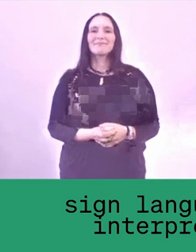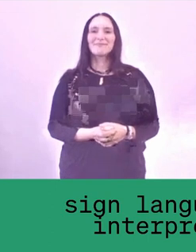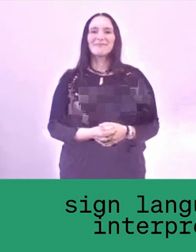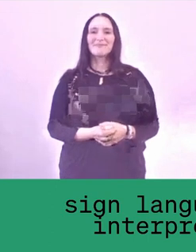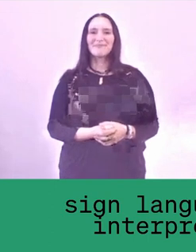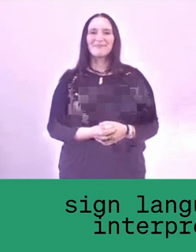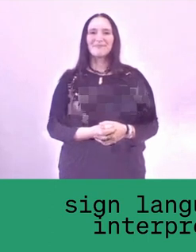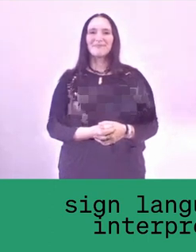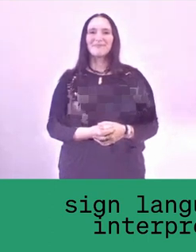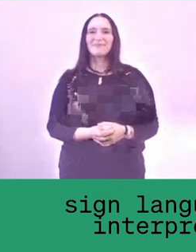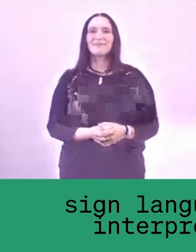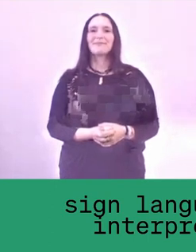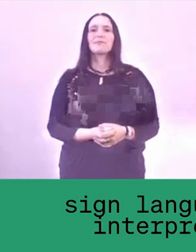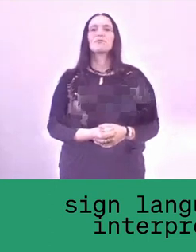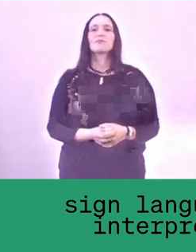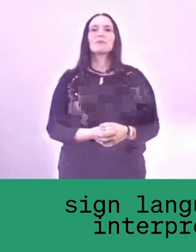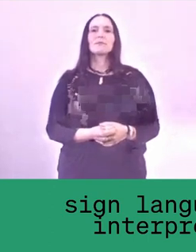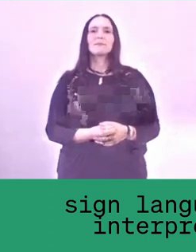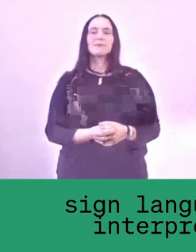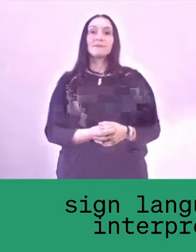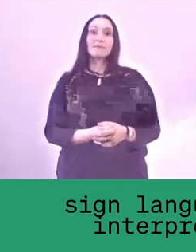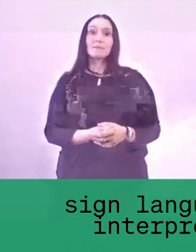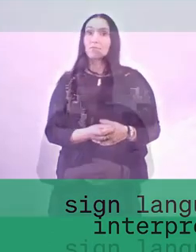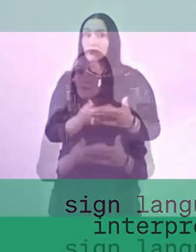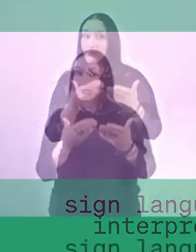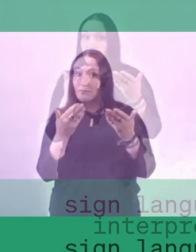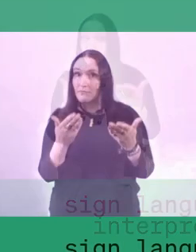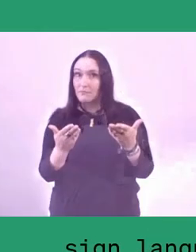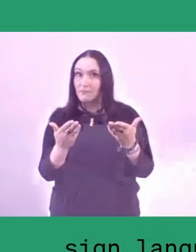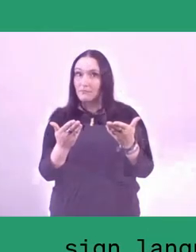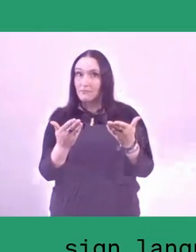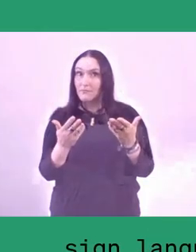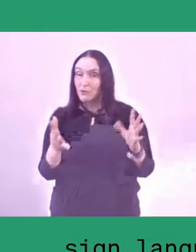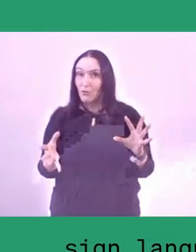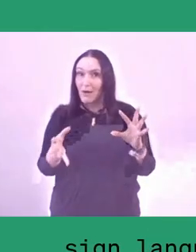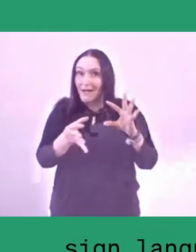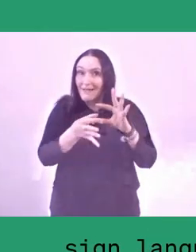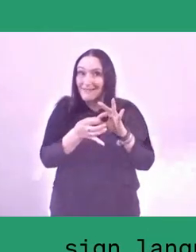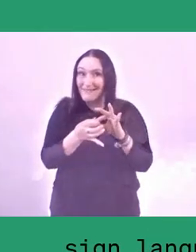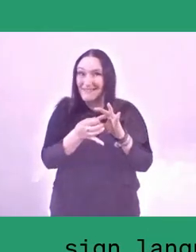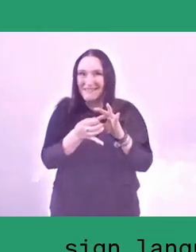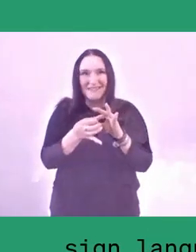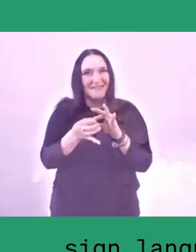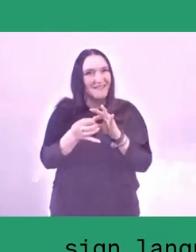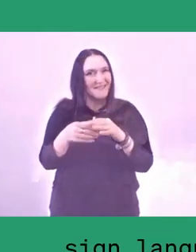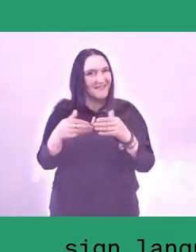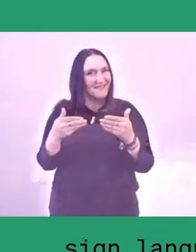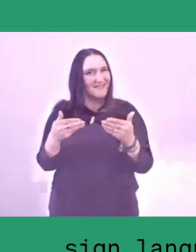So you'll connect with the initiatives in Kassel as local anchors for documenta.